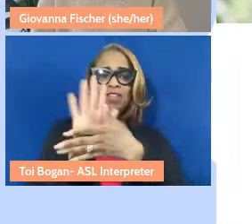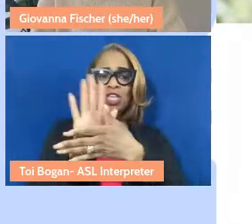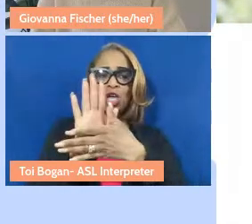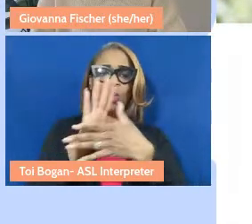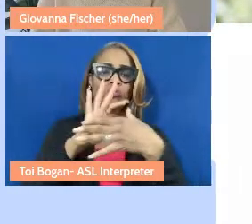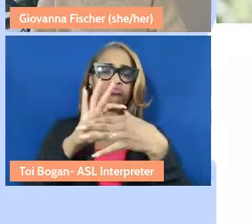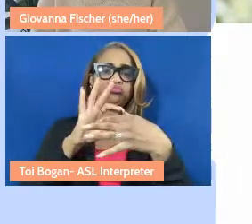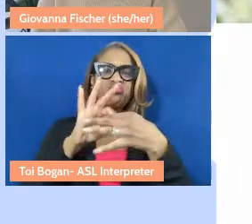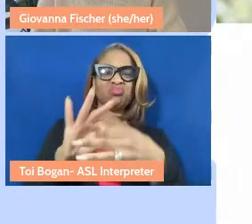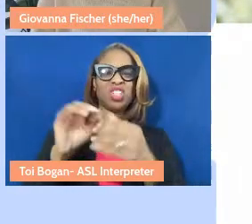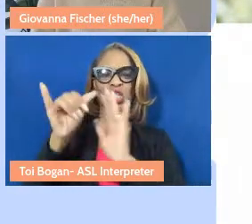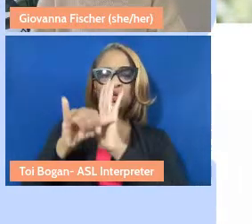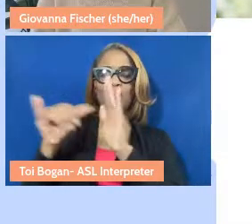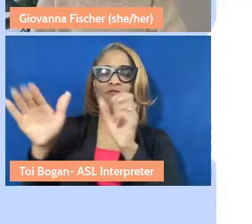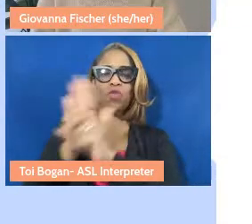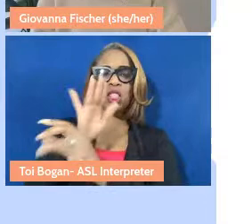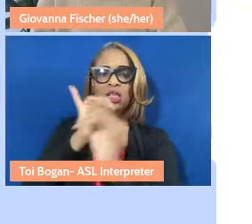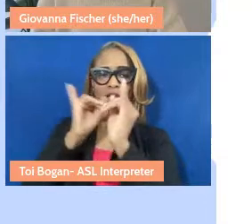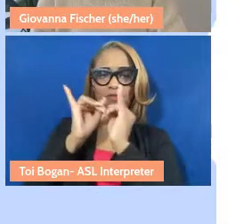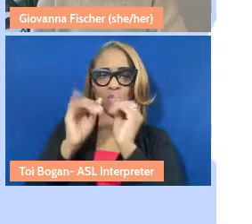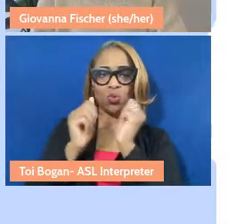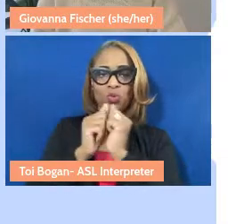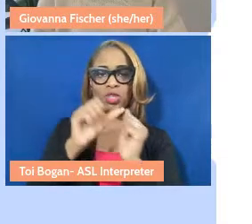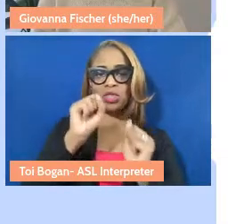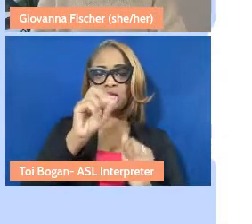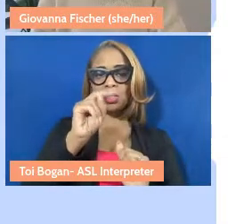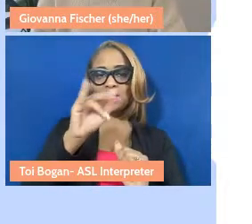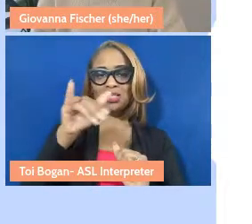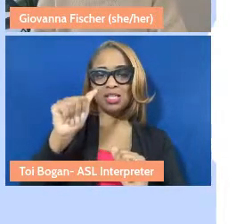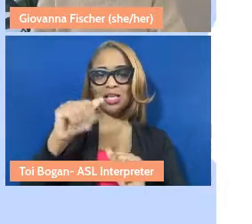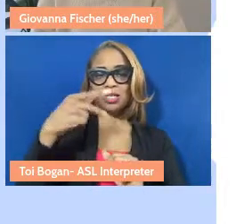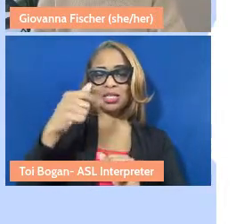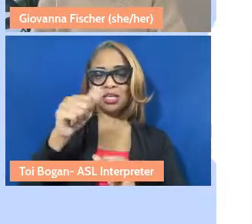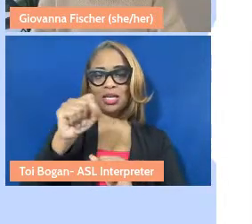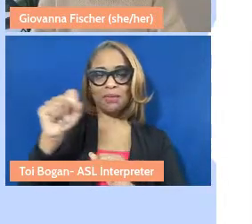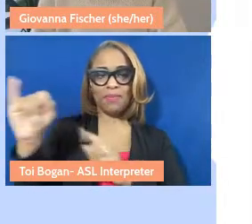the full interview that we did with Sonya Passi, beneath that are video transcripts